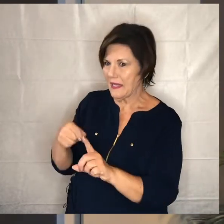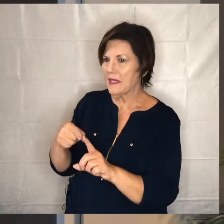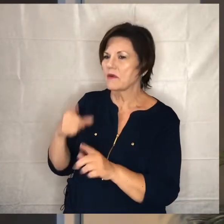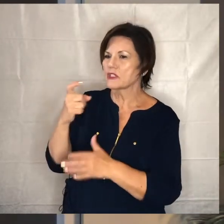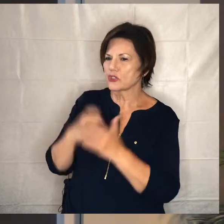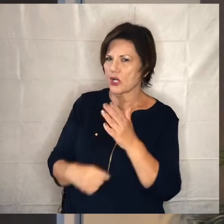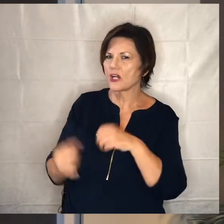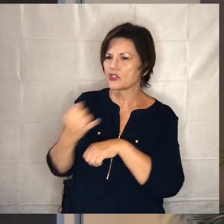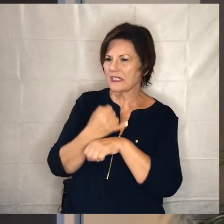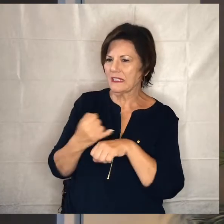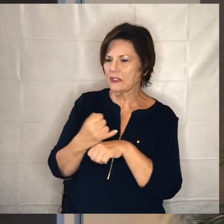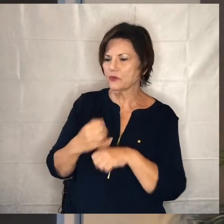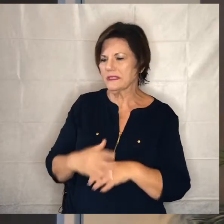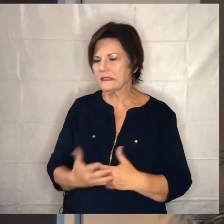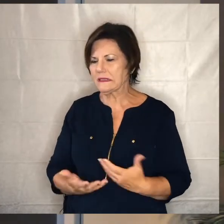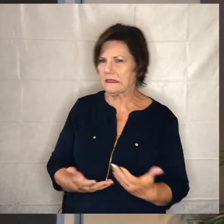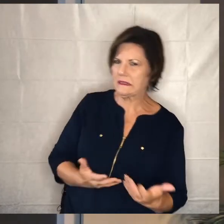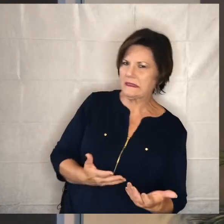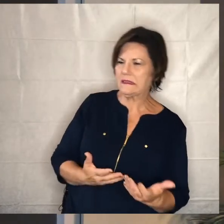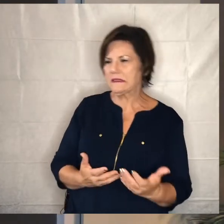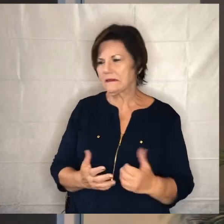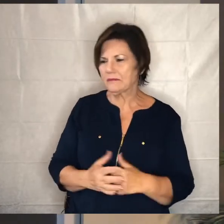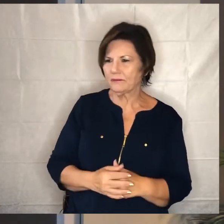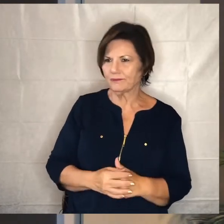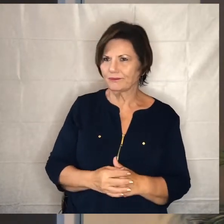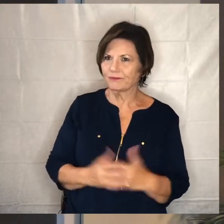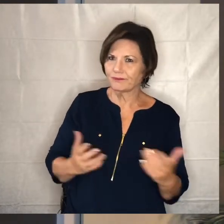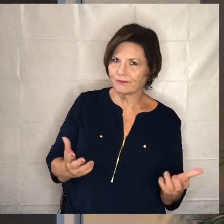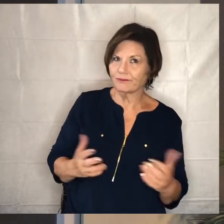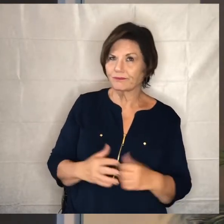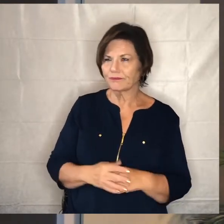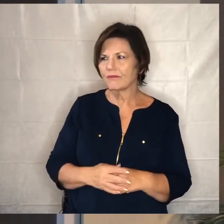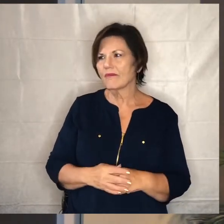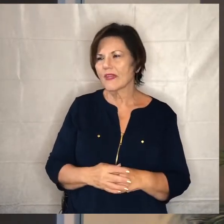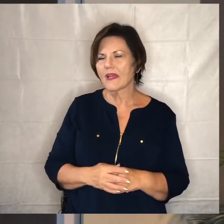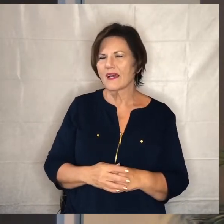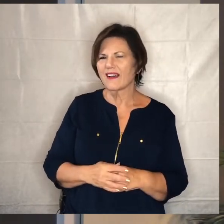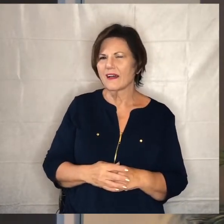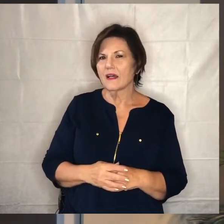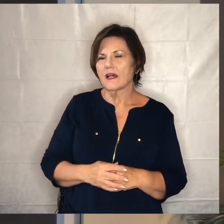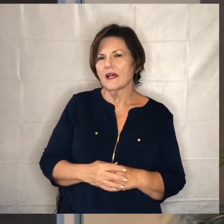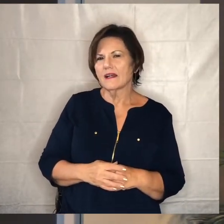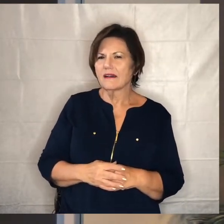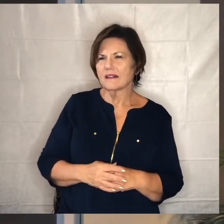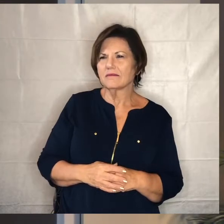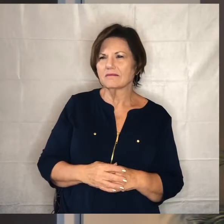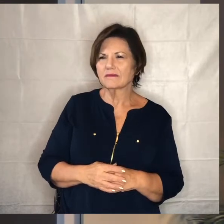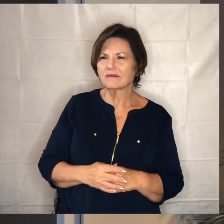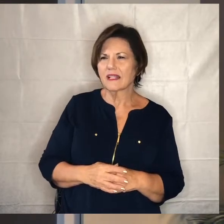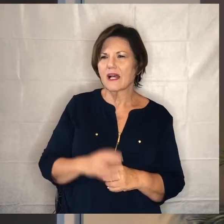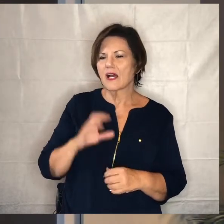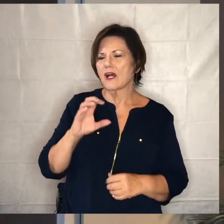interest and so there's kind of some pretty you know as the word kind of gets to us in a minute this pretty shrewd what this particular